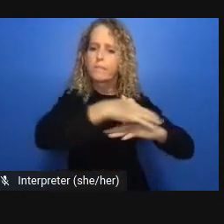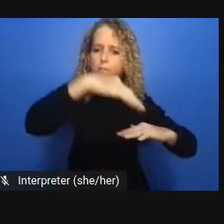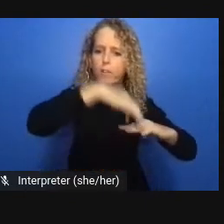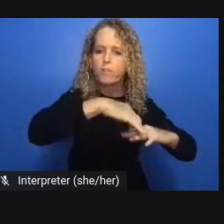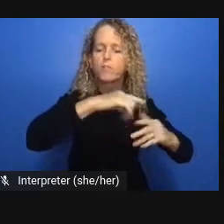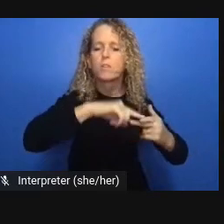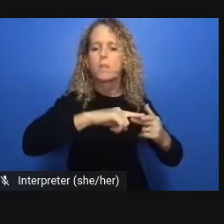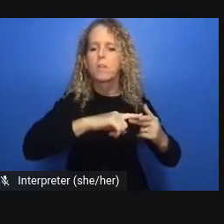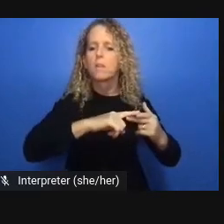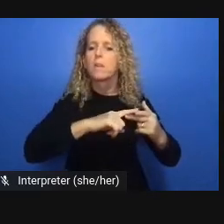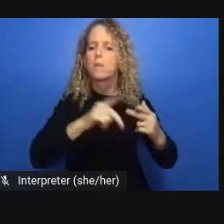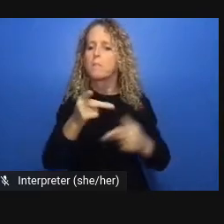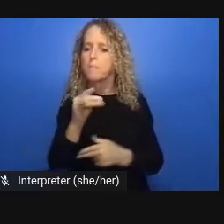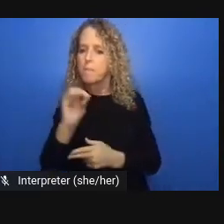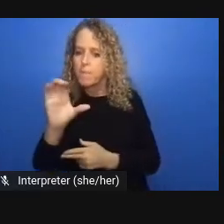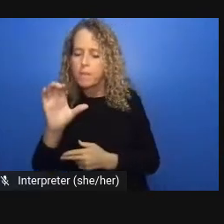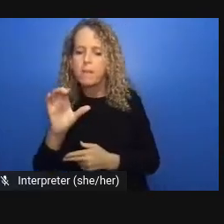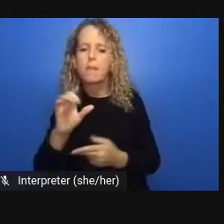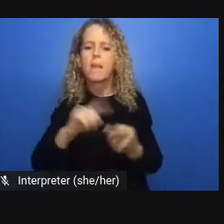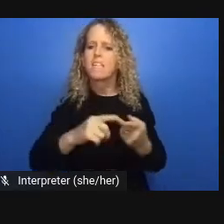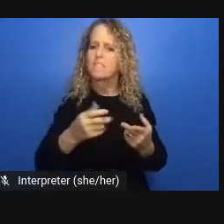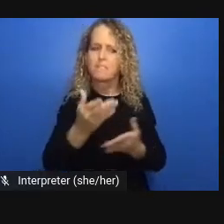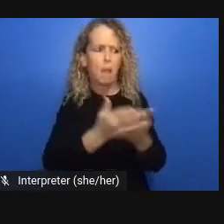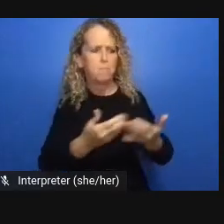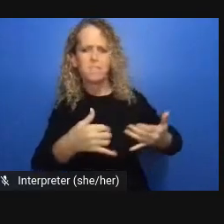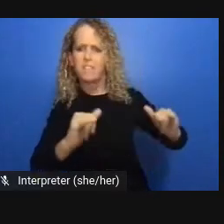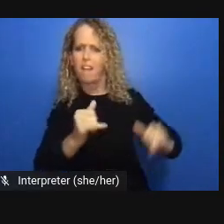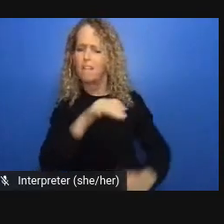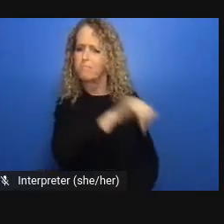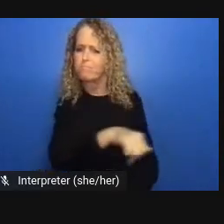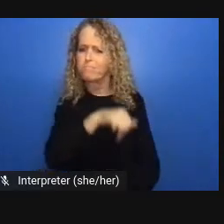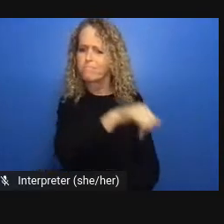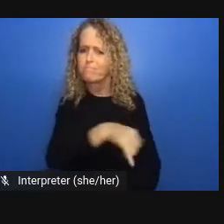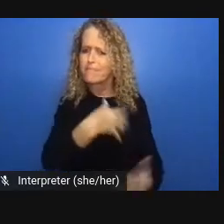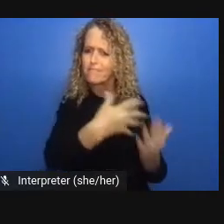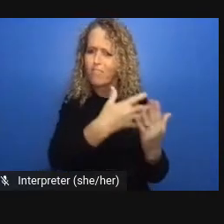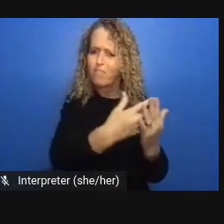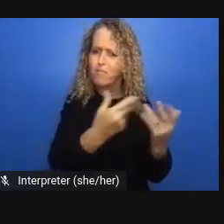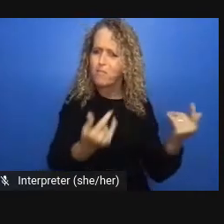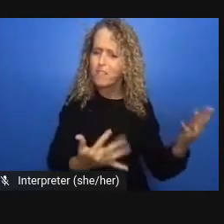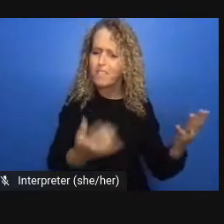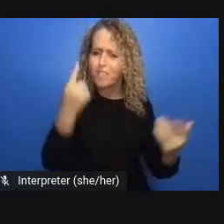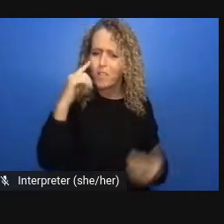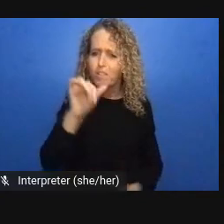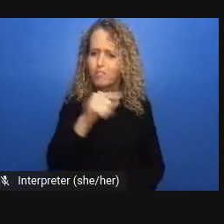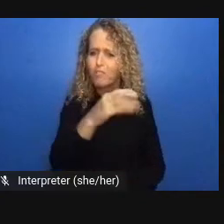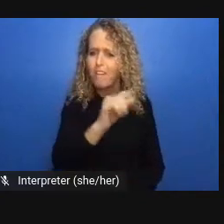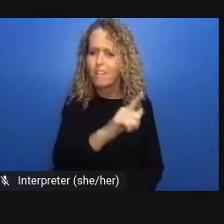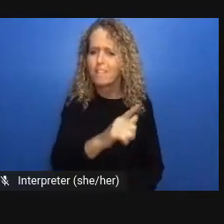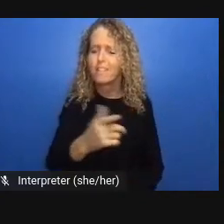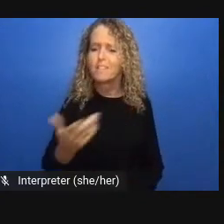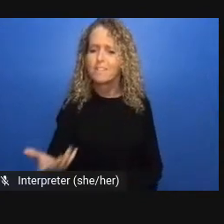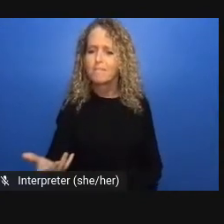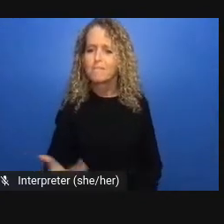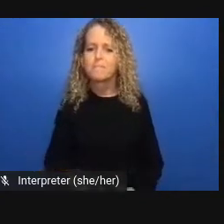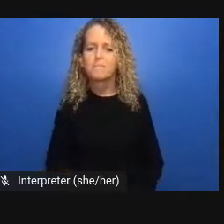much except to say that the pandemic showed just how much energy and investment we can put into